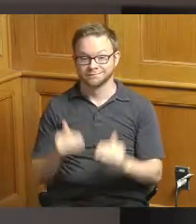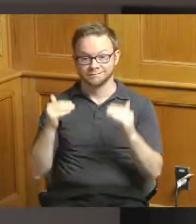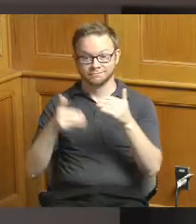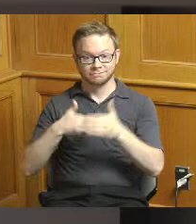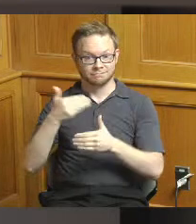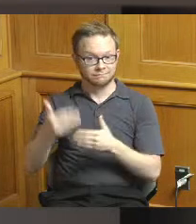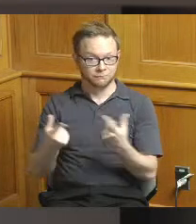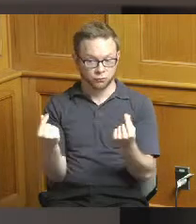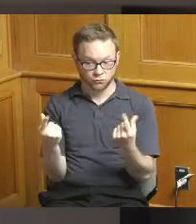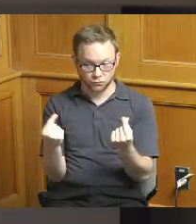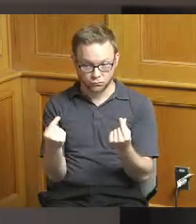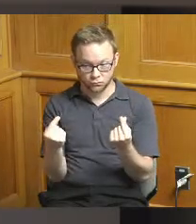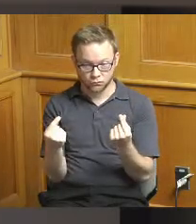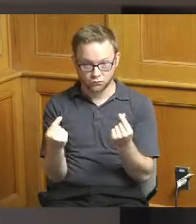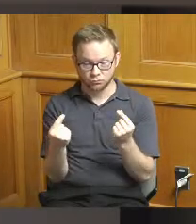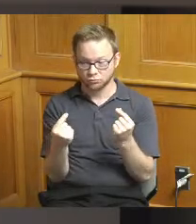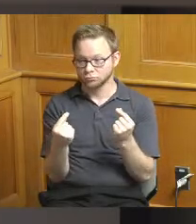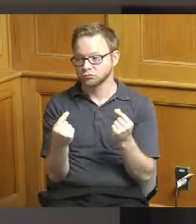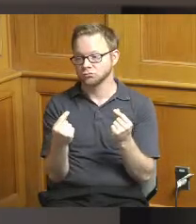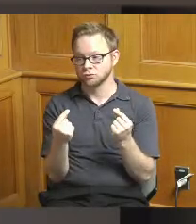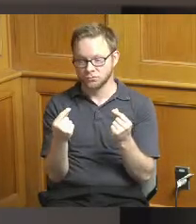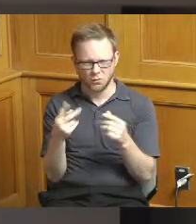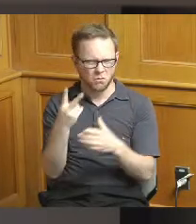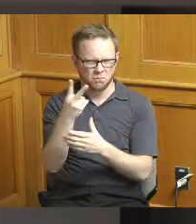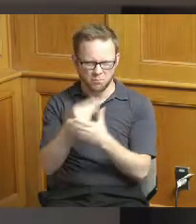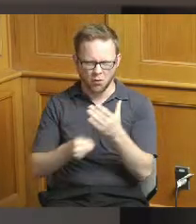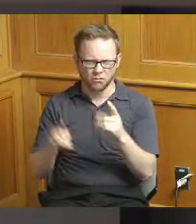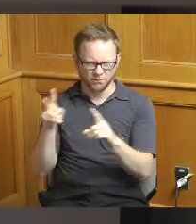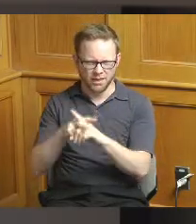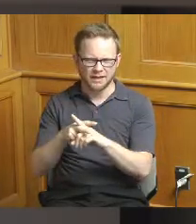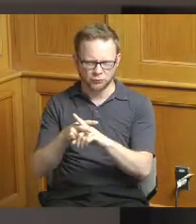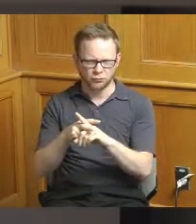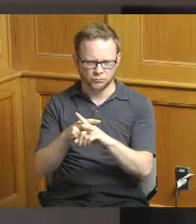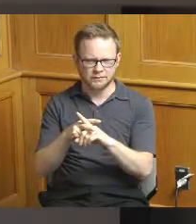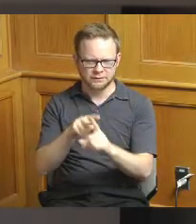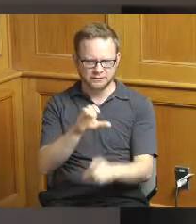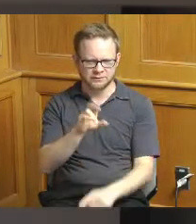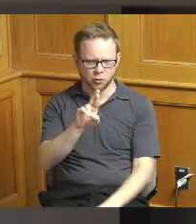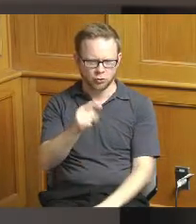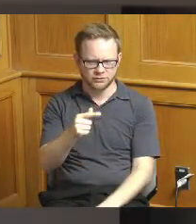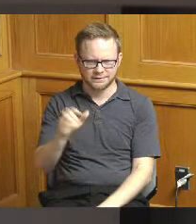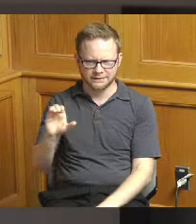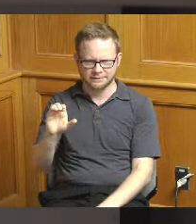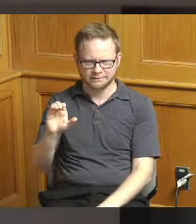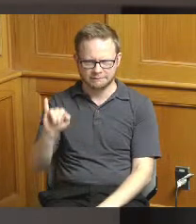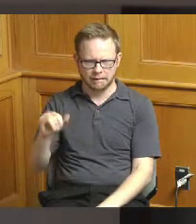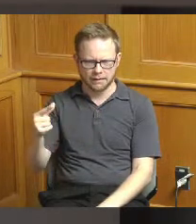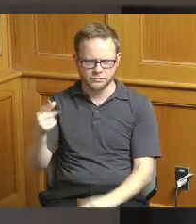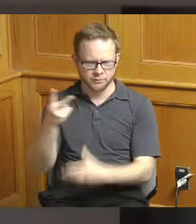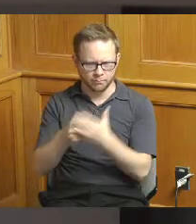to the impact grant and the revitalization grants like President Dumas mentioned we're going to be